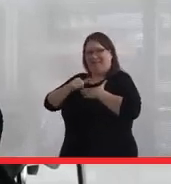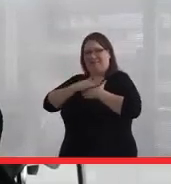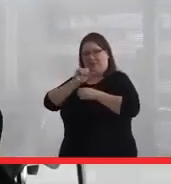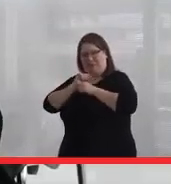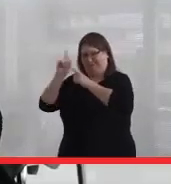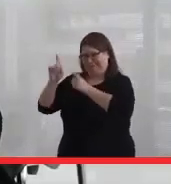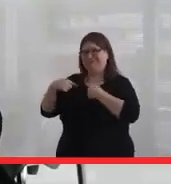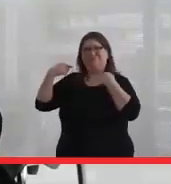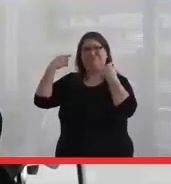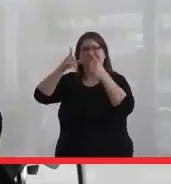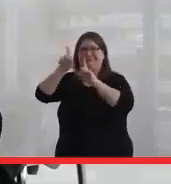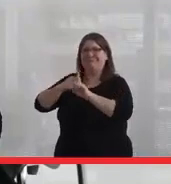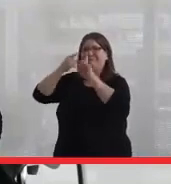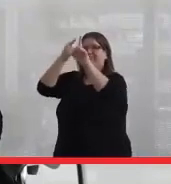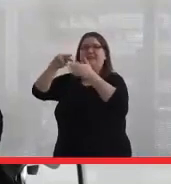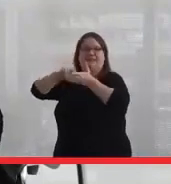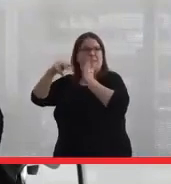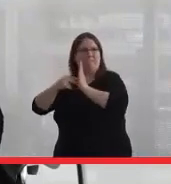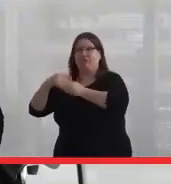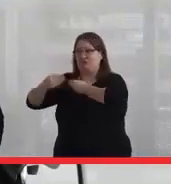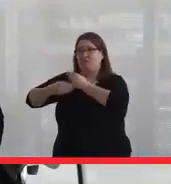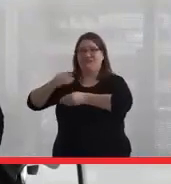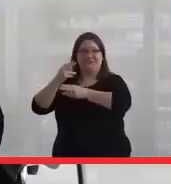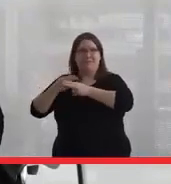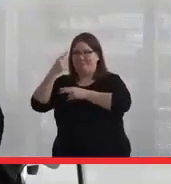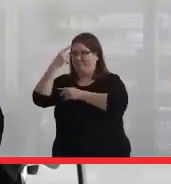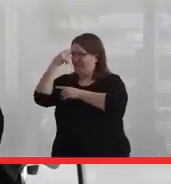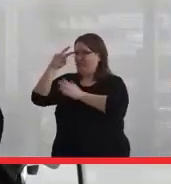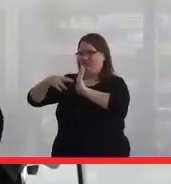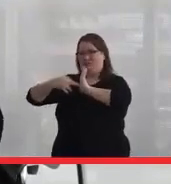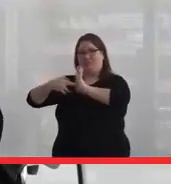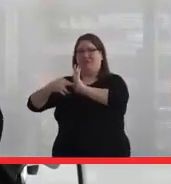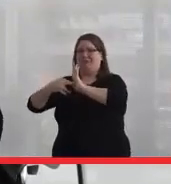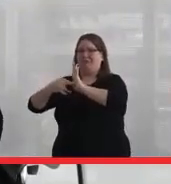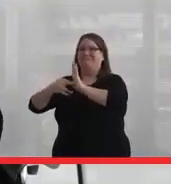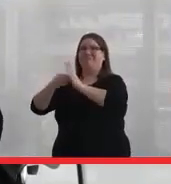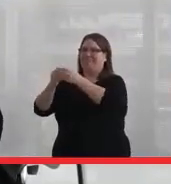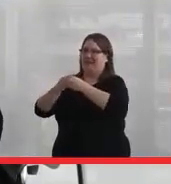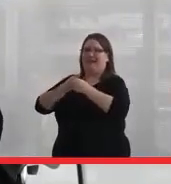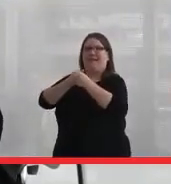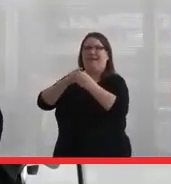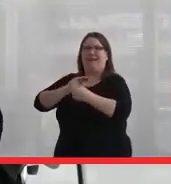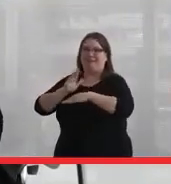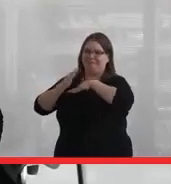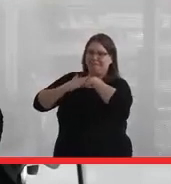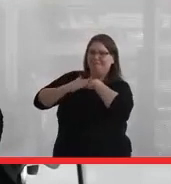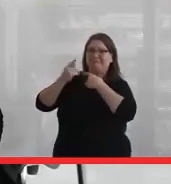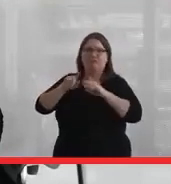And that's the intent of our names, our traditional names, is to help provide guidance for us in our lives.